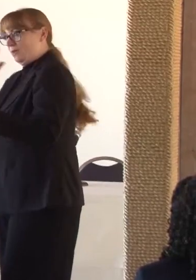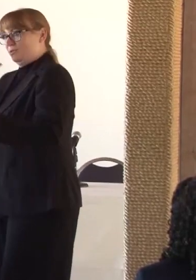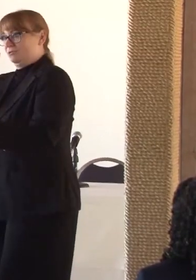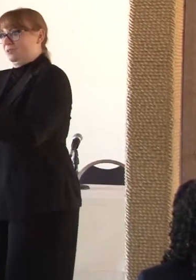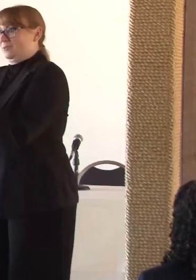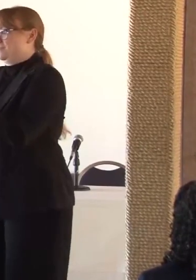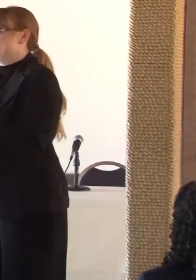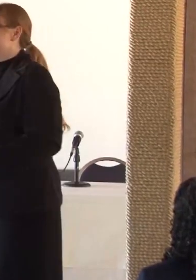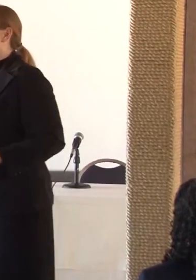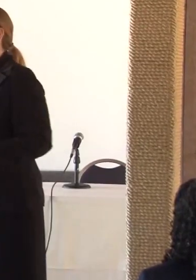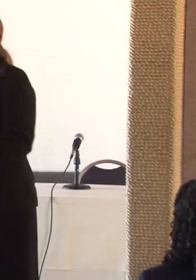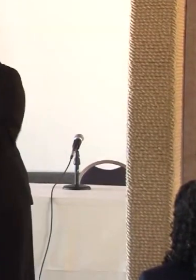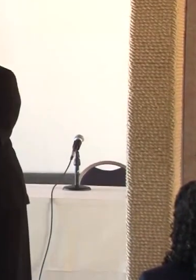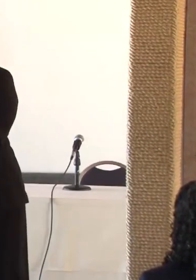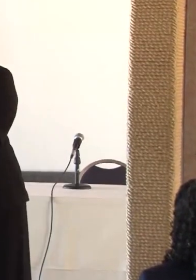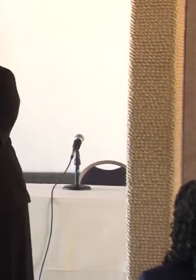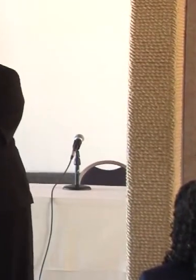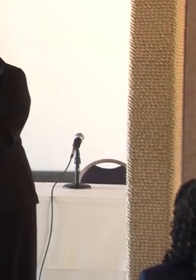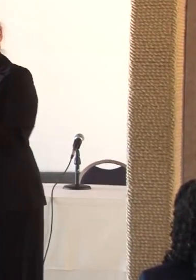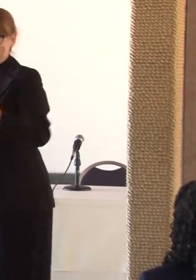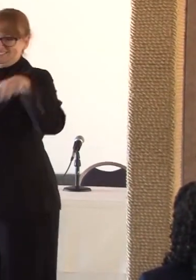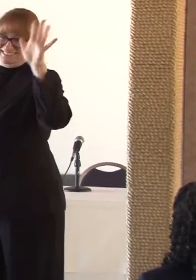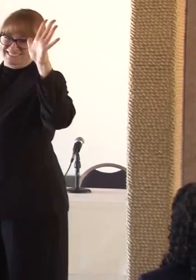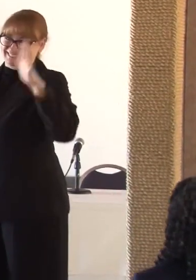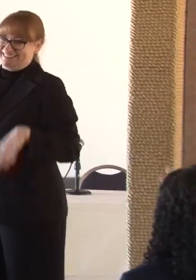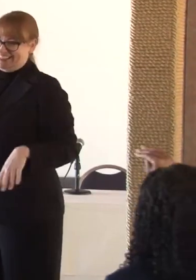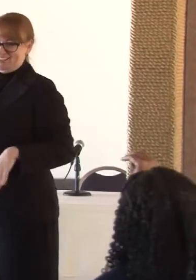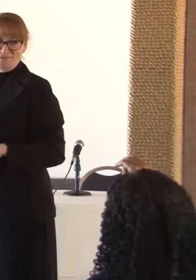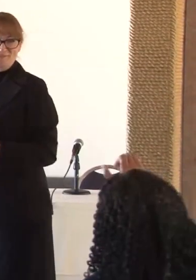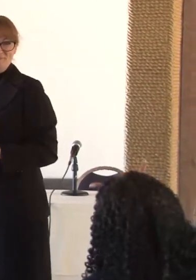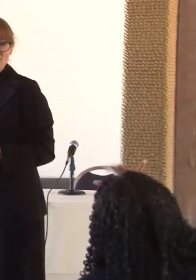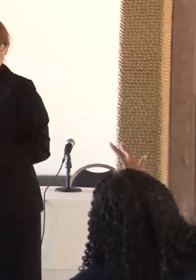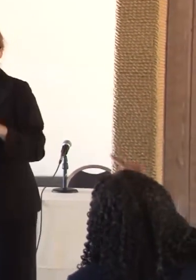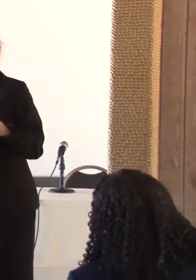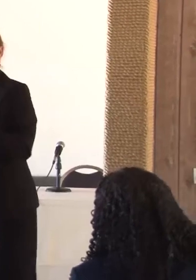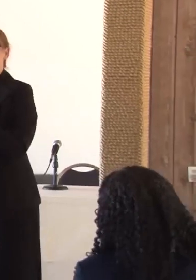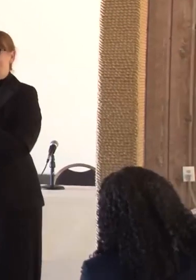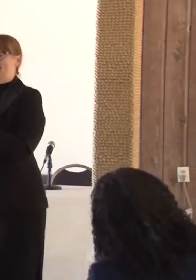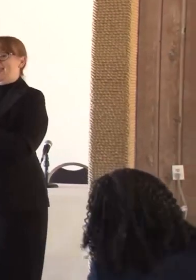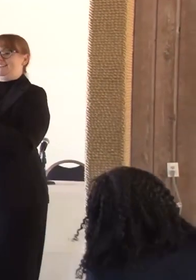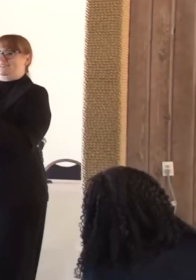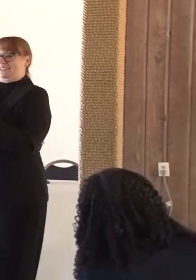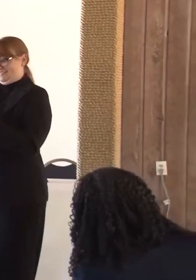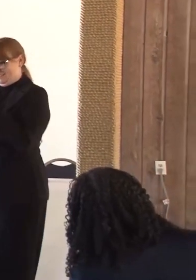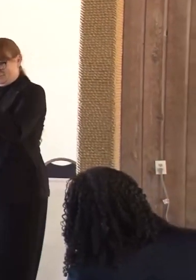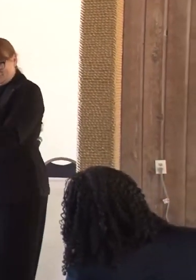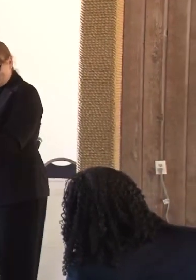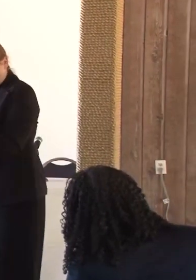in social work. On May 17. Of this year it took me many years to figure